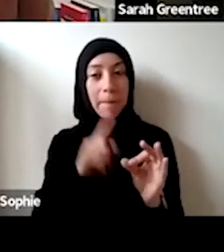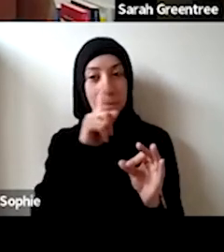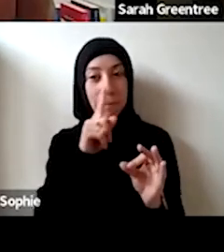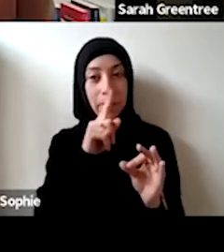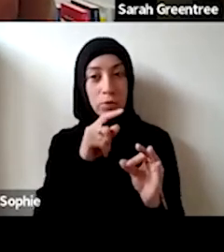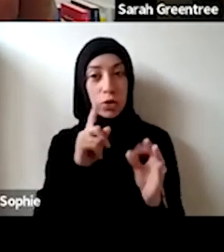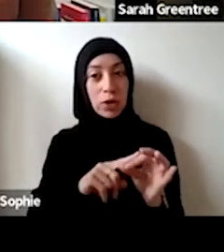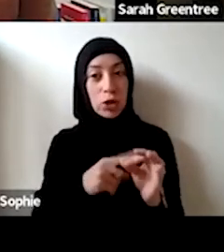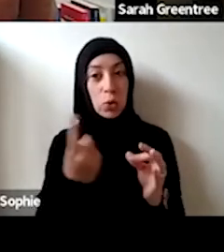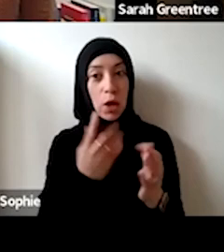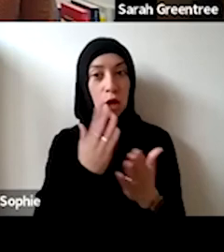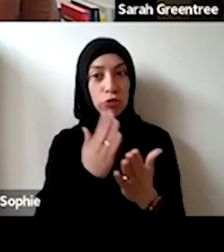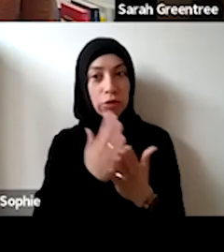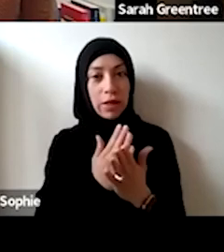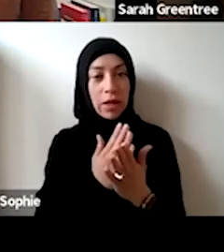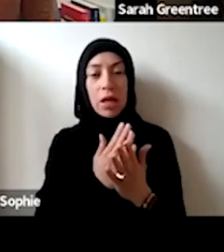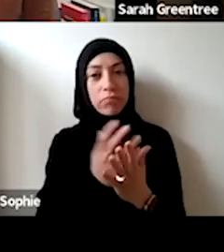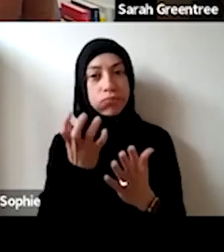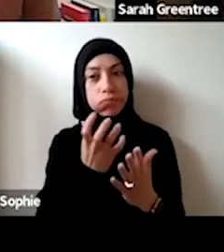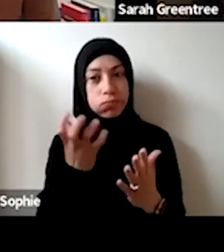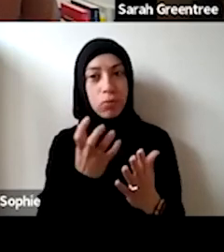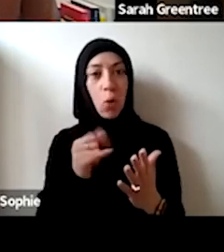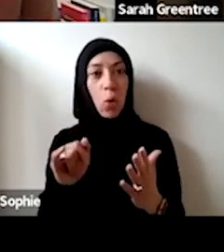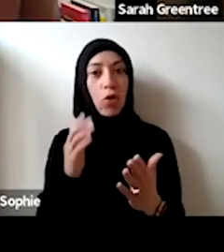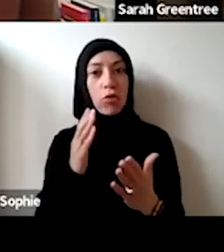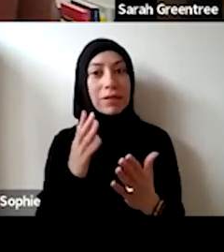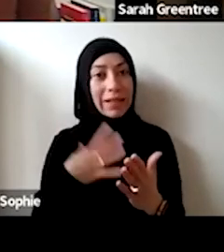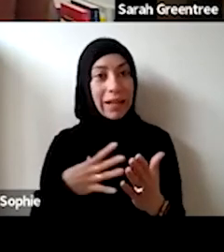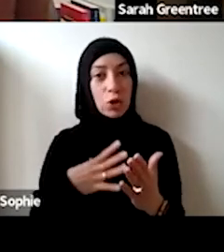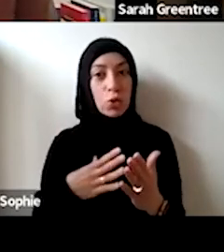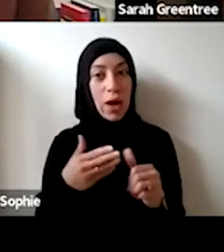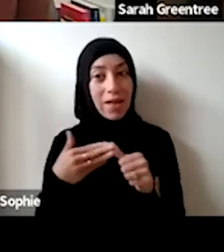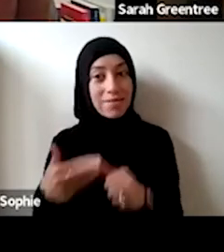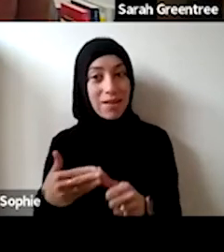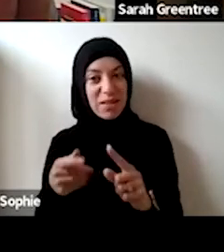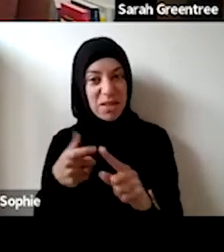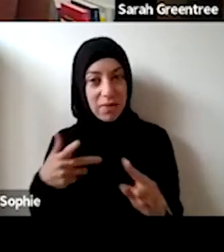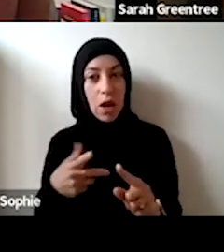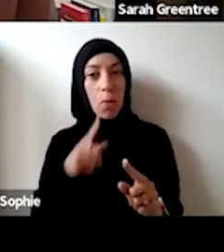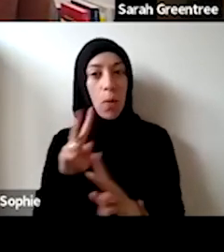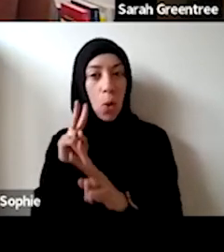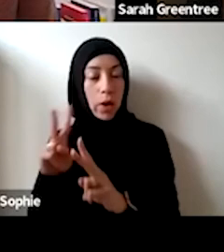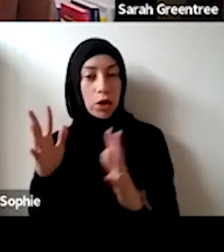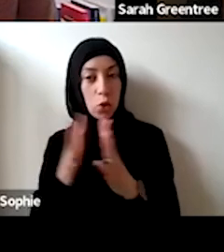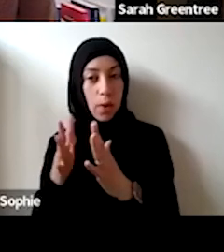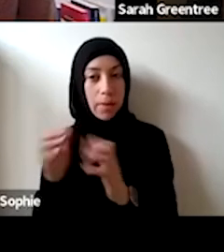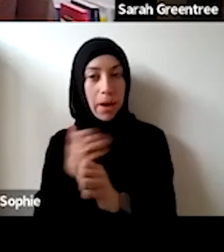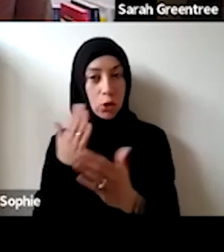into our frequently asked questions on the website. And we will certainly We'll build into our into our frequently asked questions on the website, and we will certainly